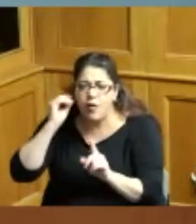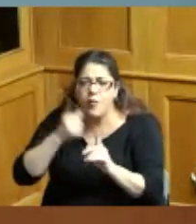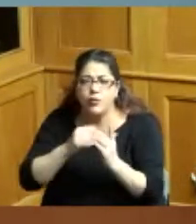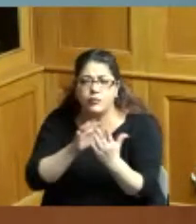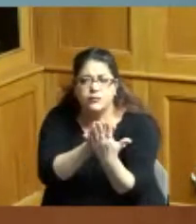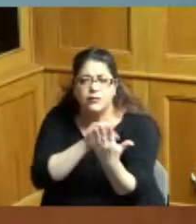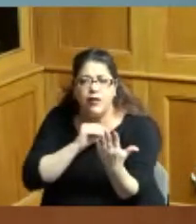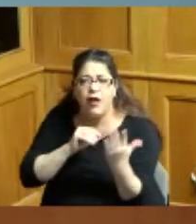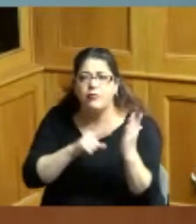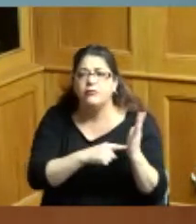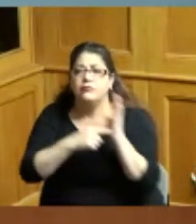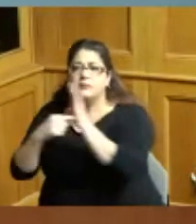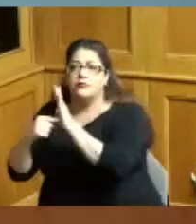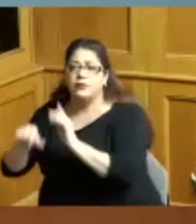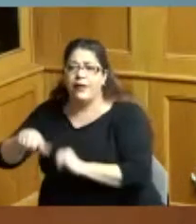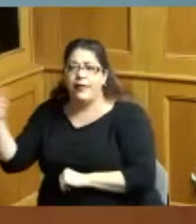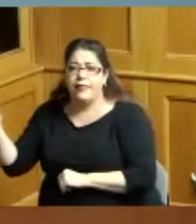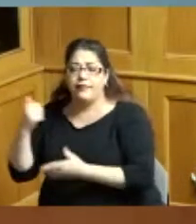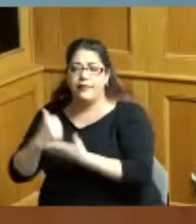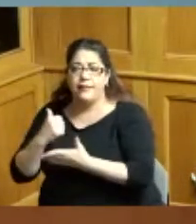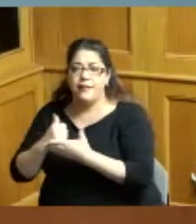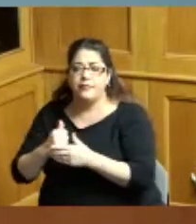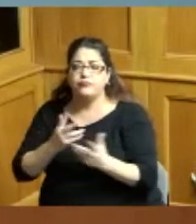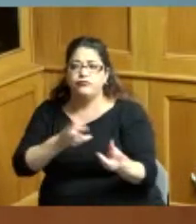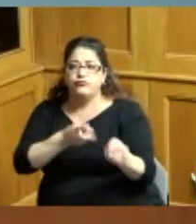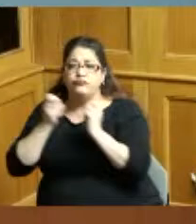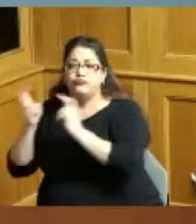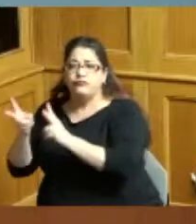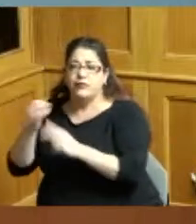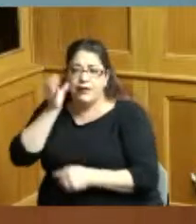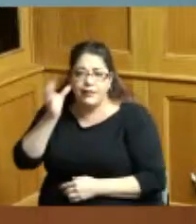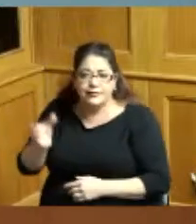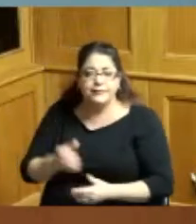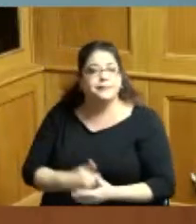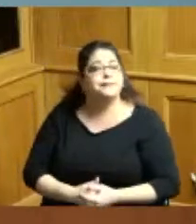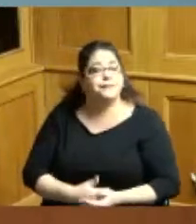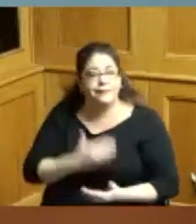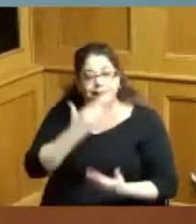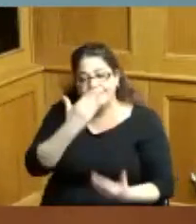individuals in their communities so it is just a pleasure to have you here today thank you so much